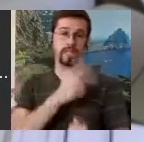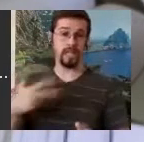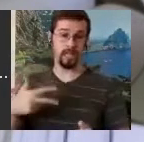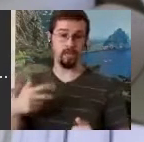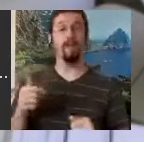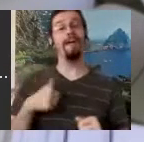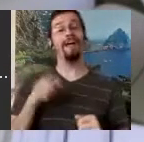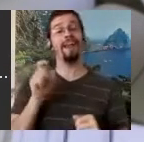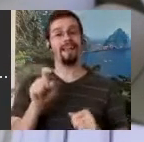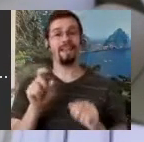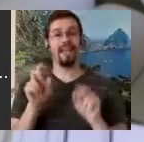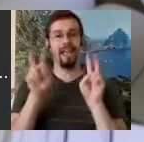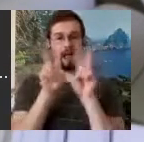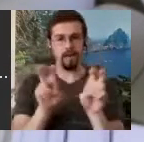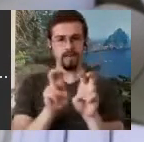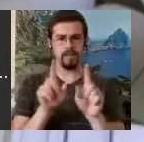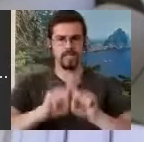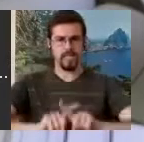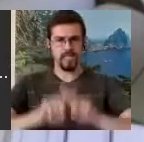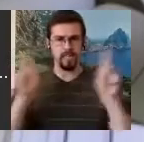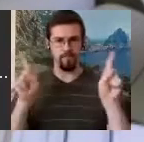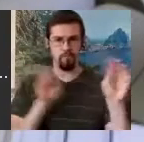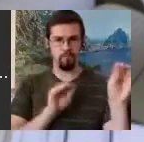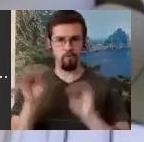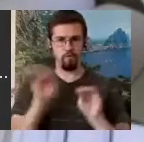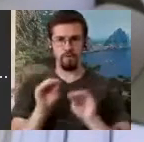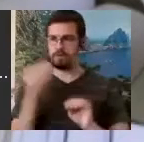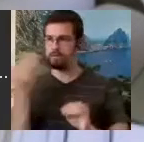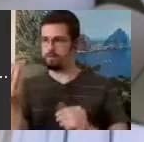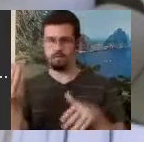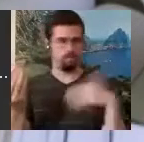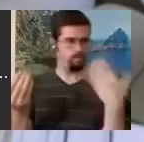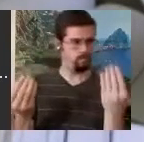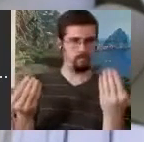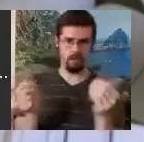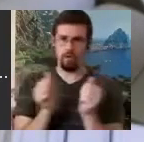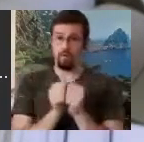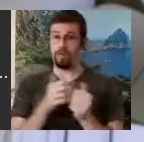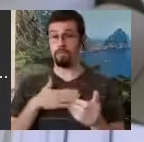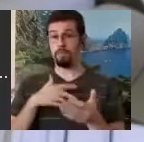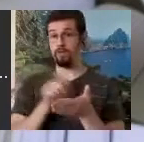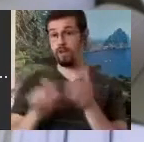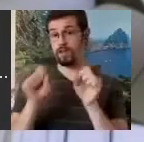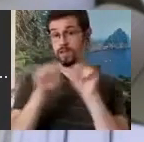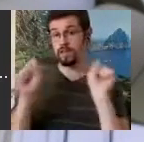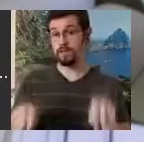their movements using my writing system. Now this really became more like gesture